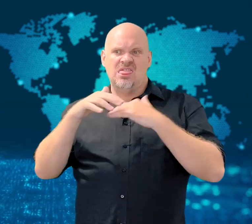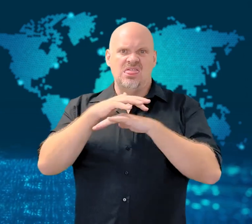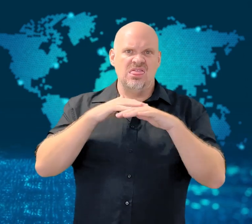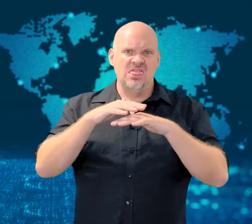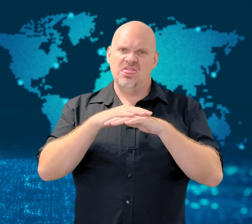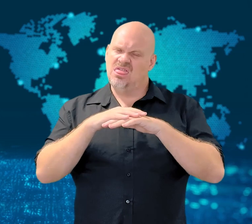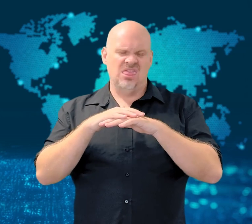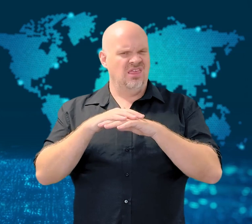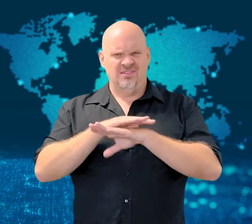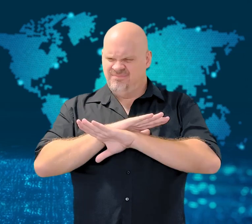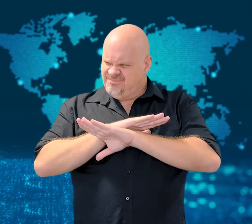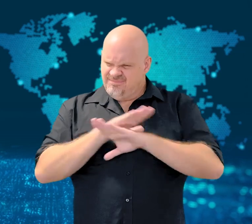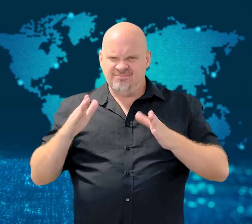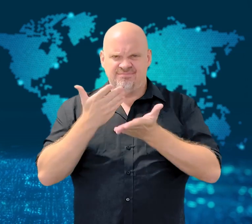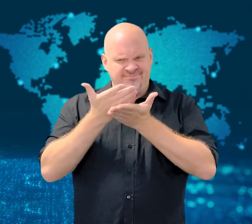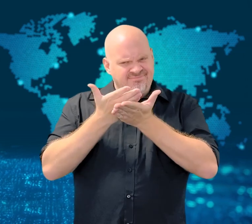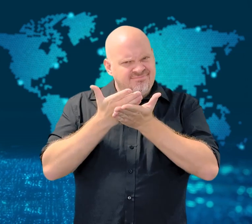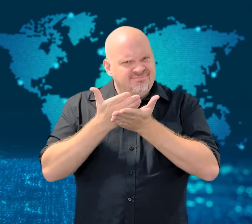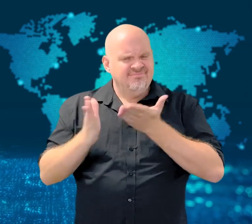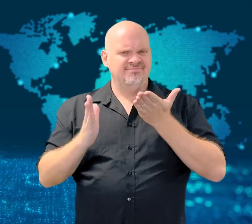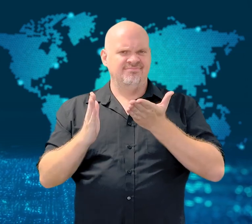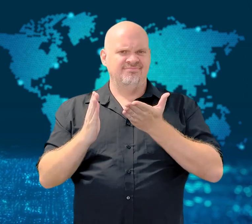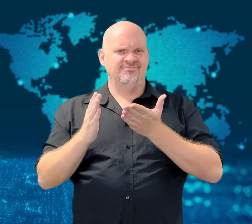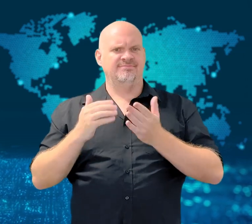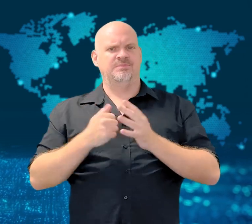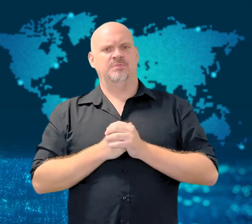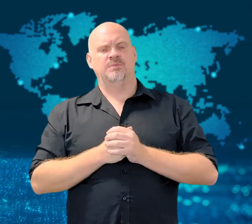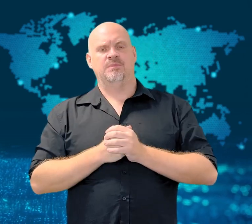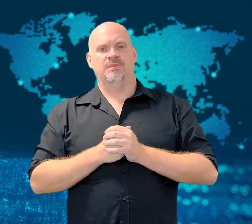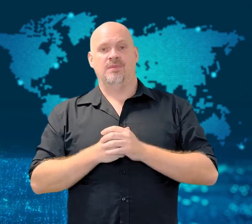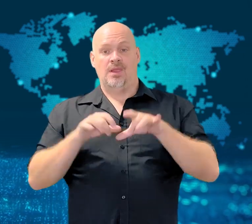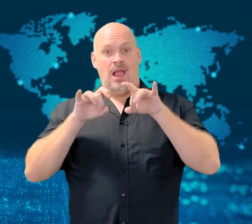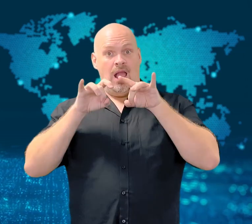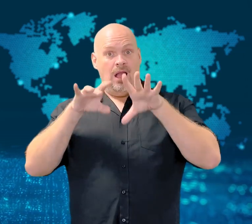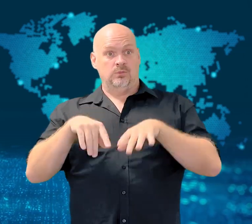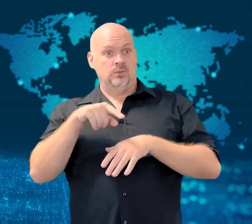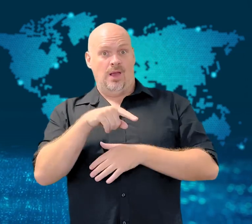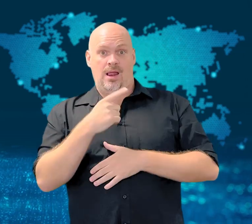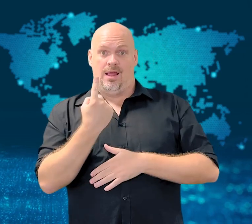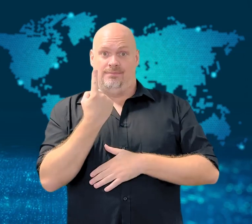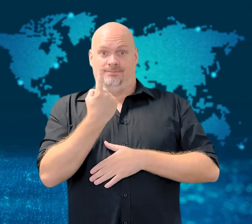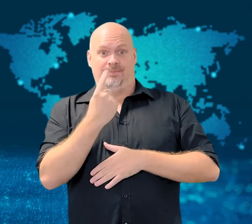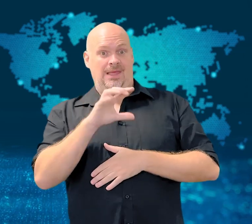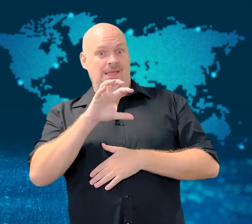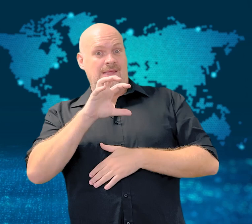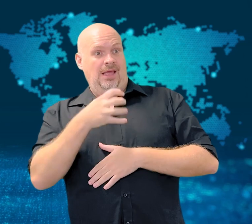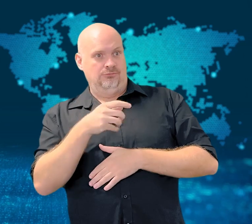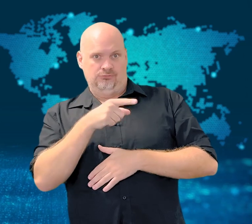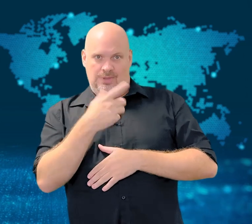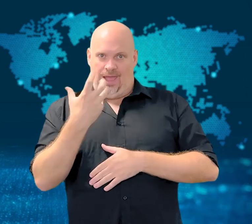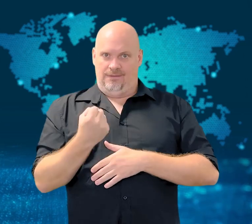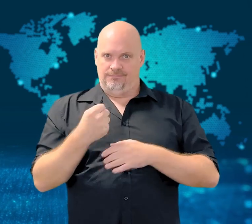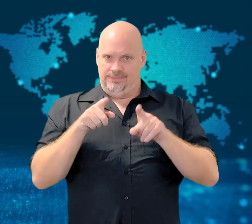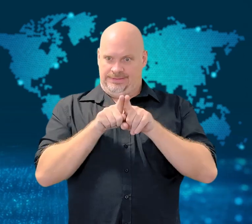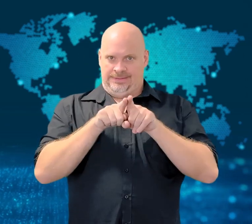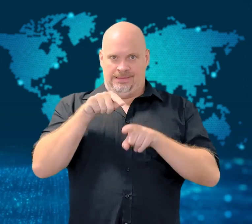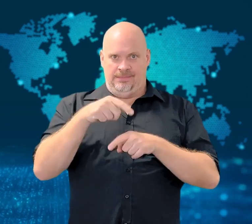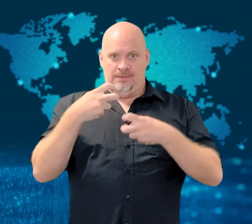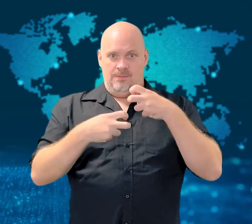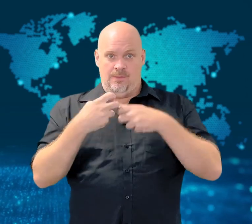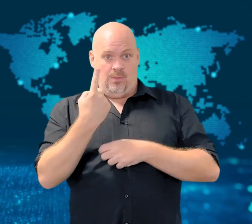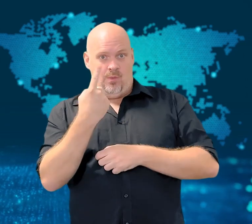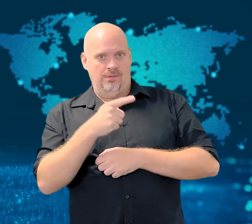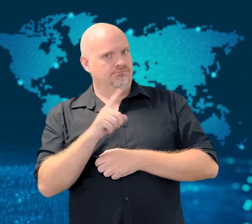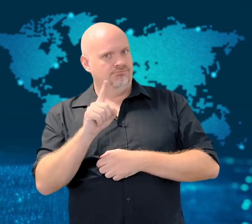Australia is not the only country dealing with such issues.